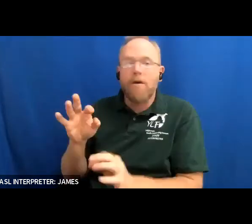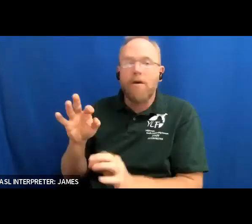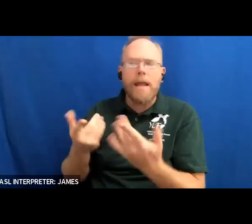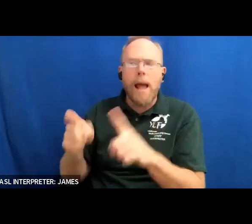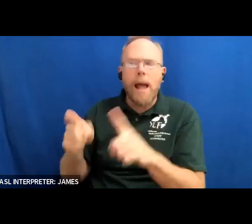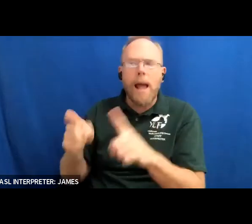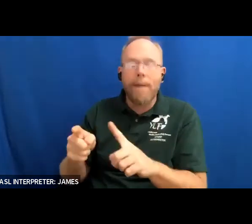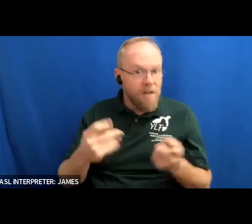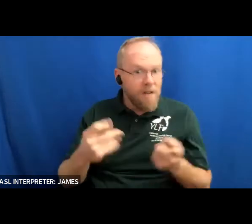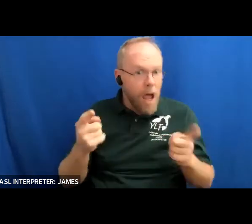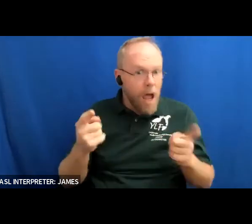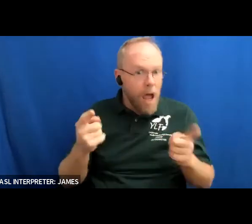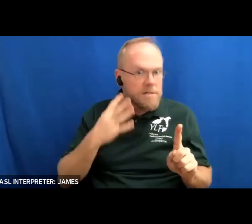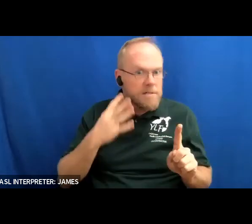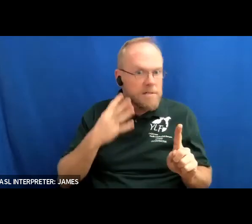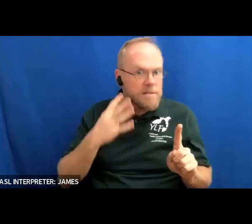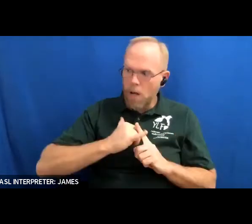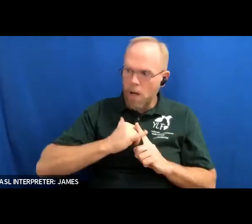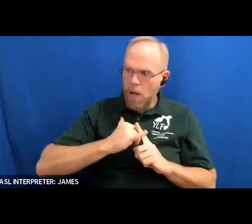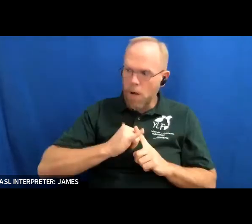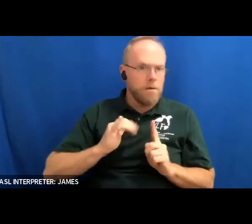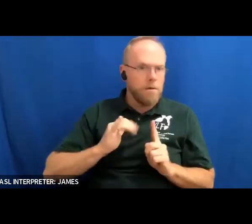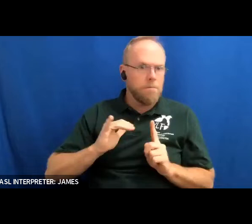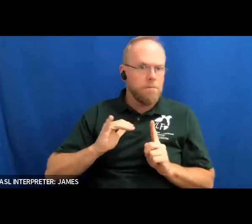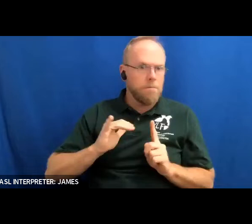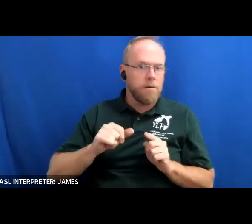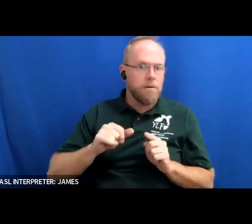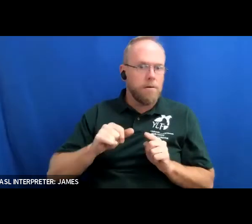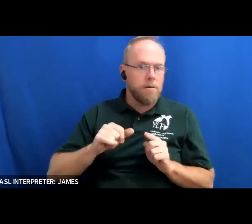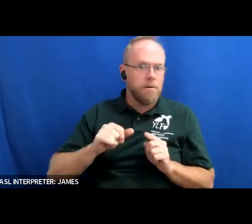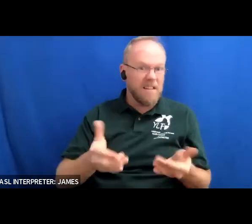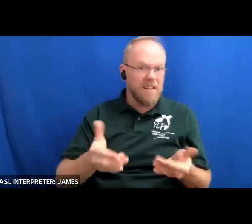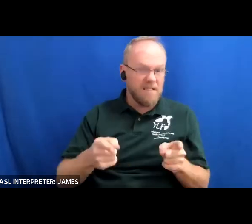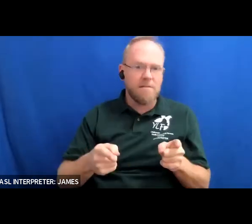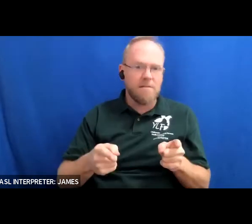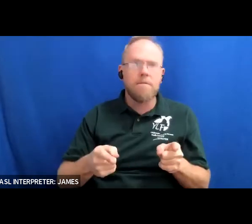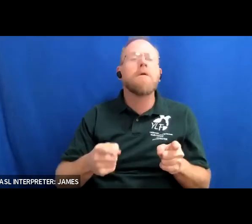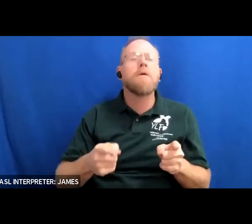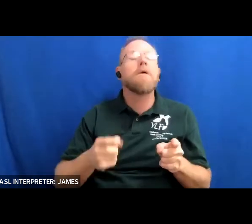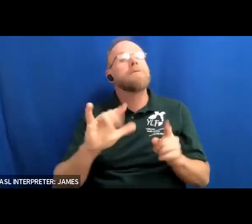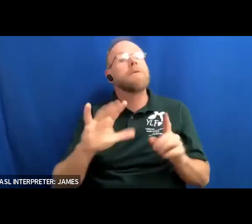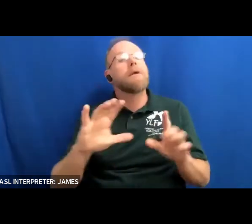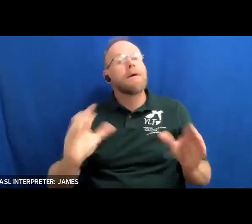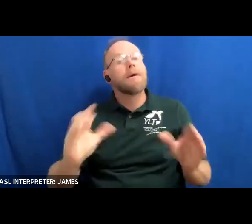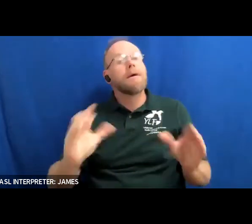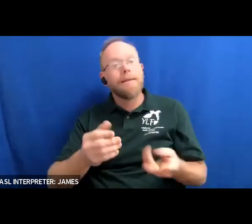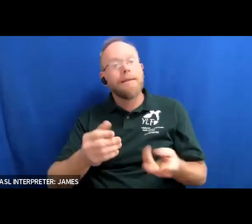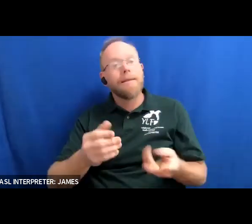teased by my classmates at school as a class or home activity students are encouraged to discuss